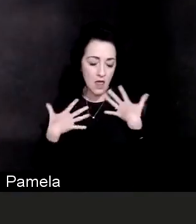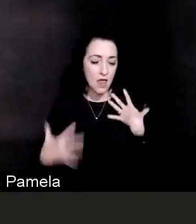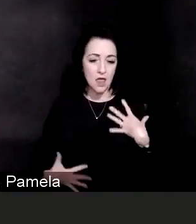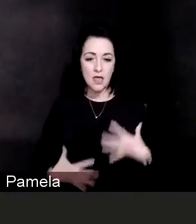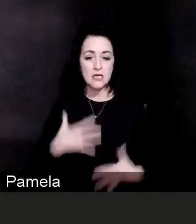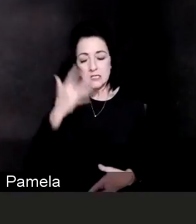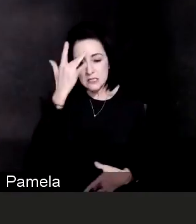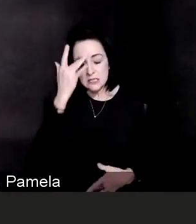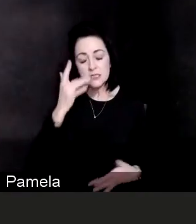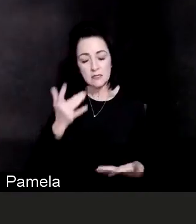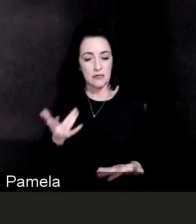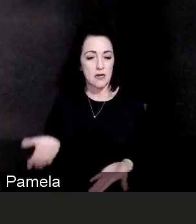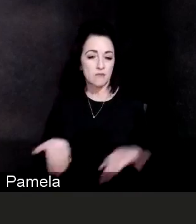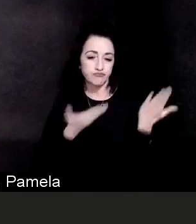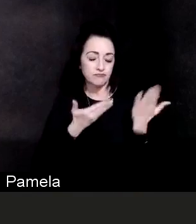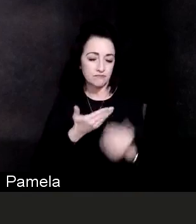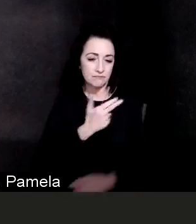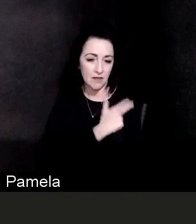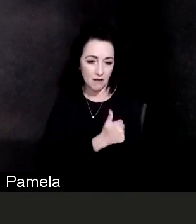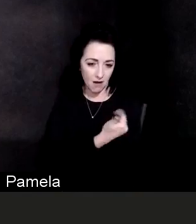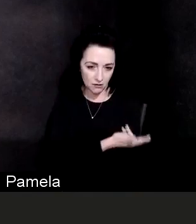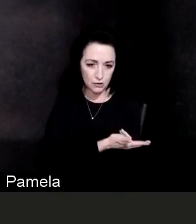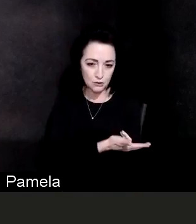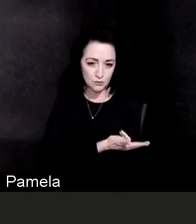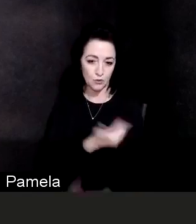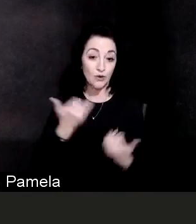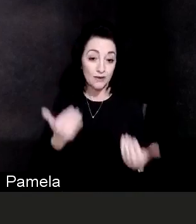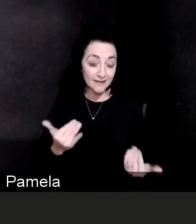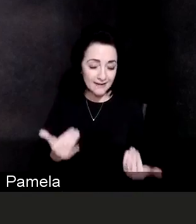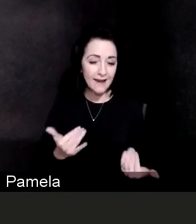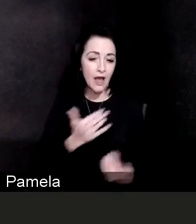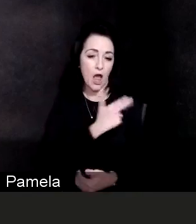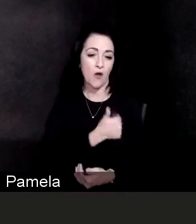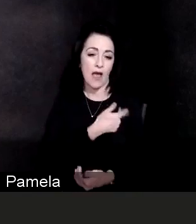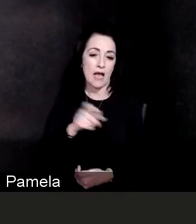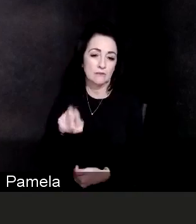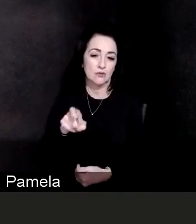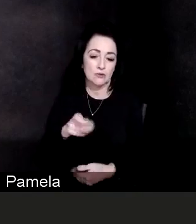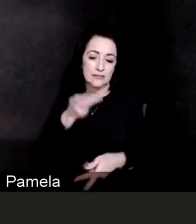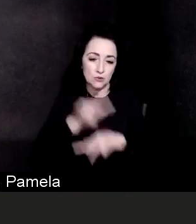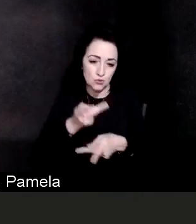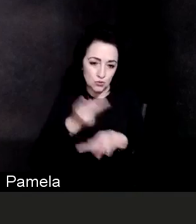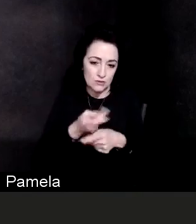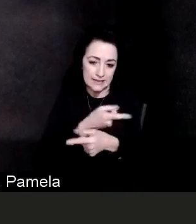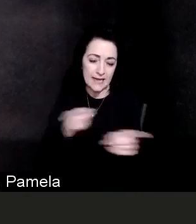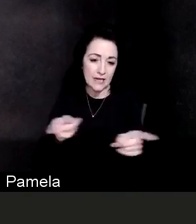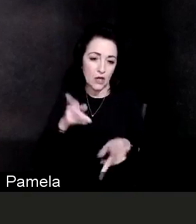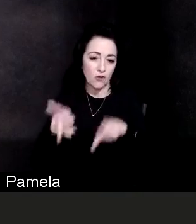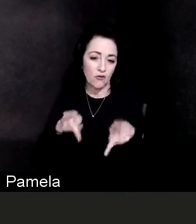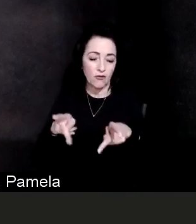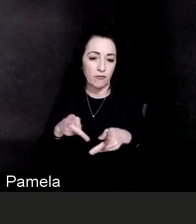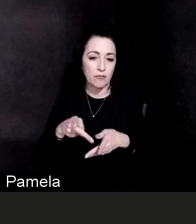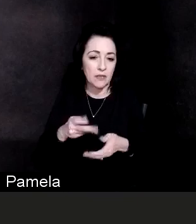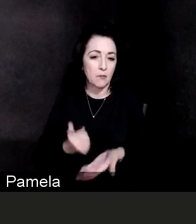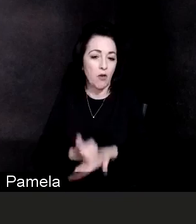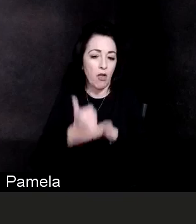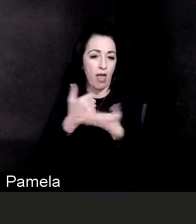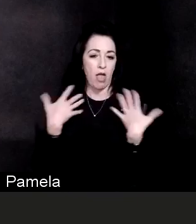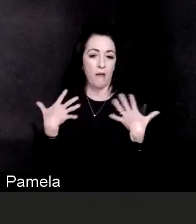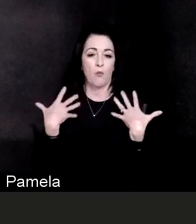present themselves with illness and we are prepared for it. That said, we are very busy right now,